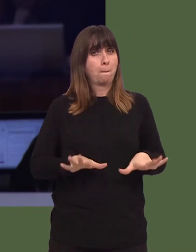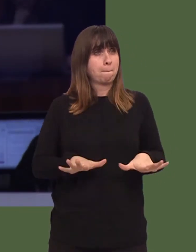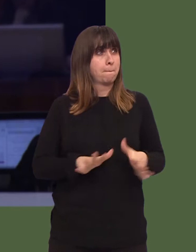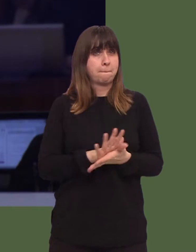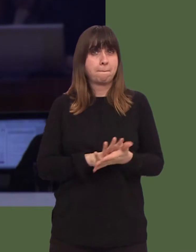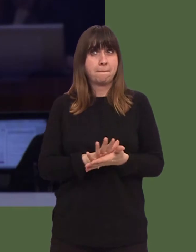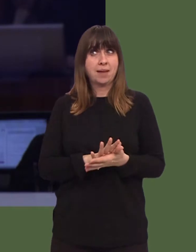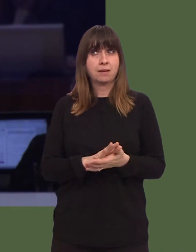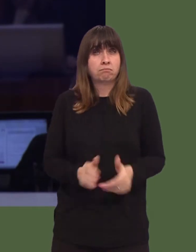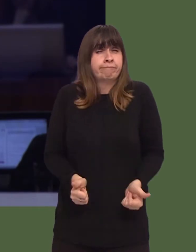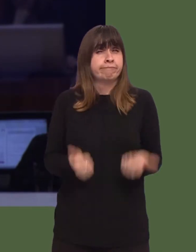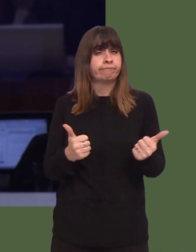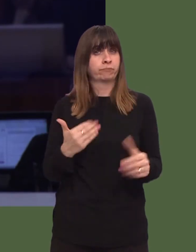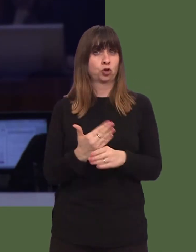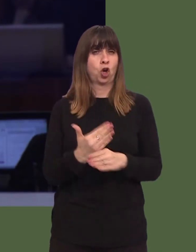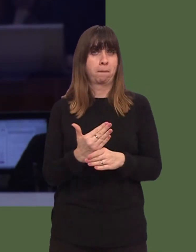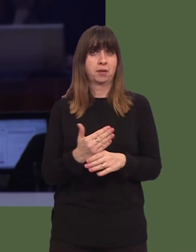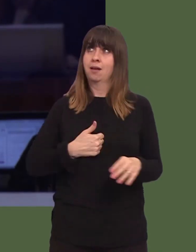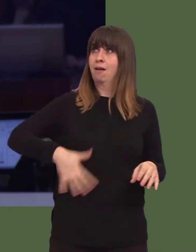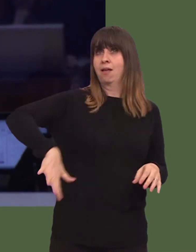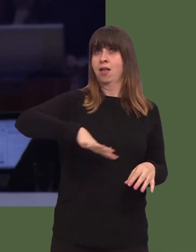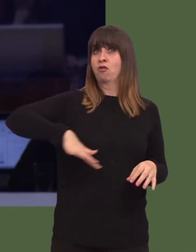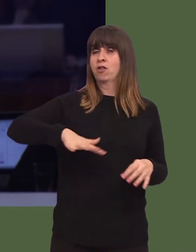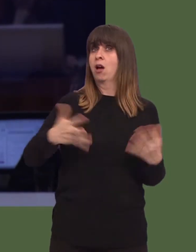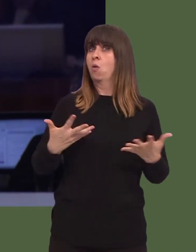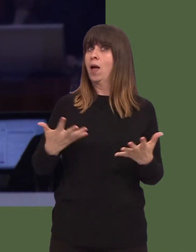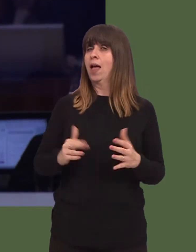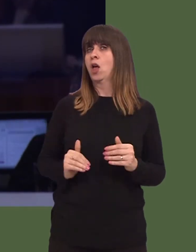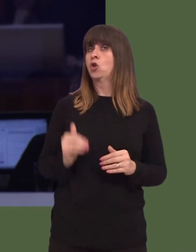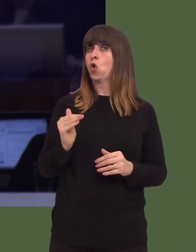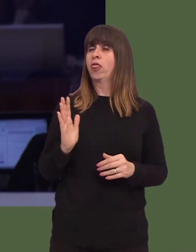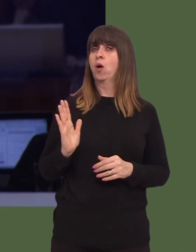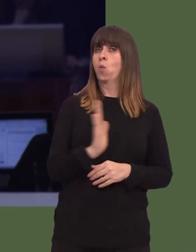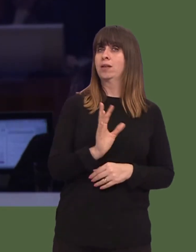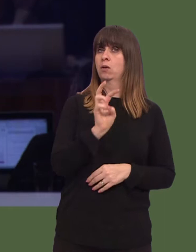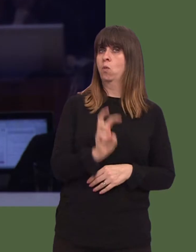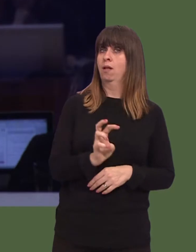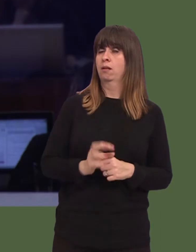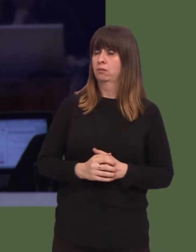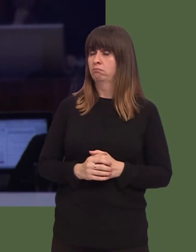quality jobs in north-west Wales, and the Welsh Government is duty-bound to show the